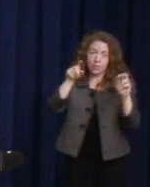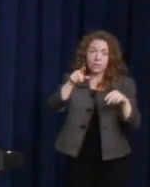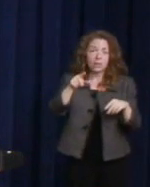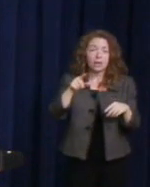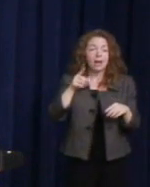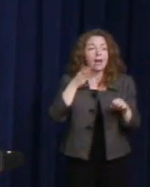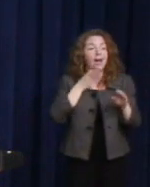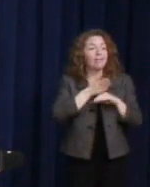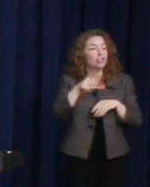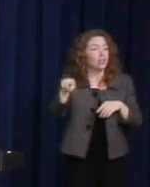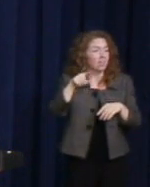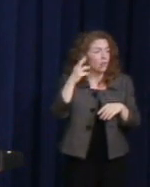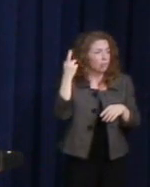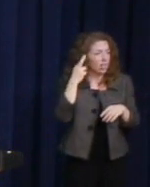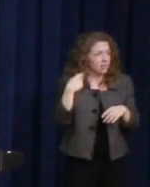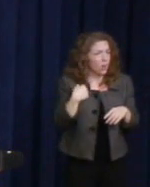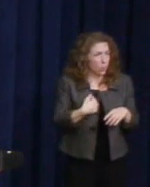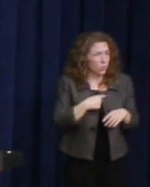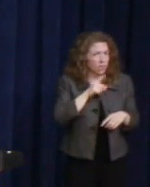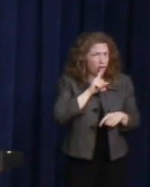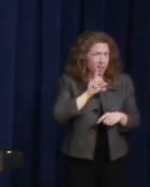that we are indeed everywhere,